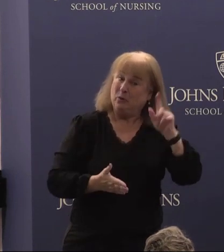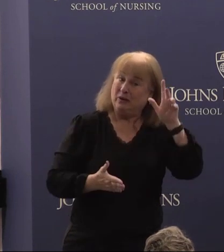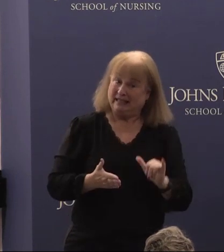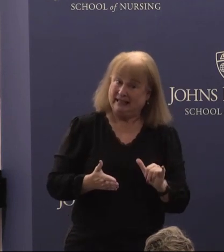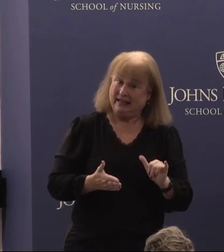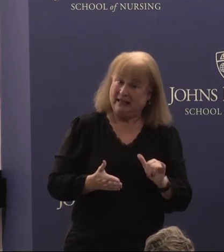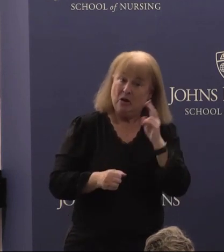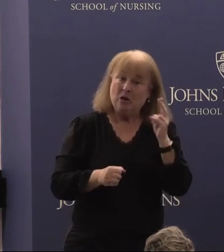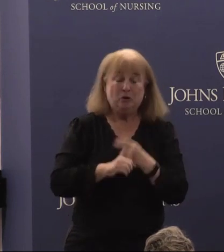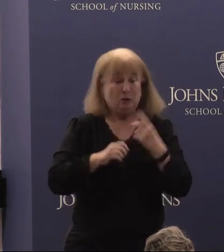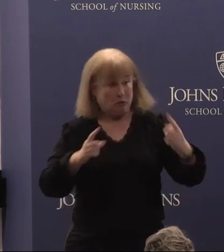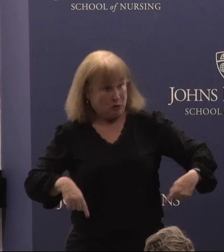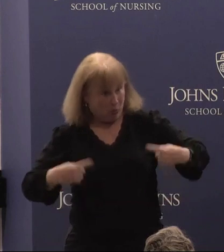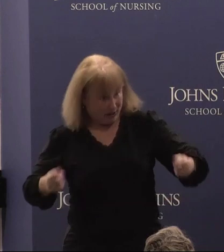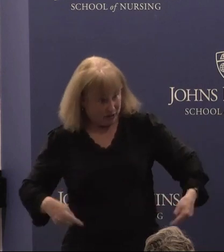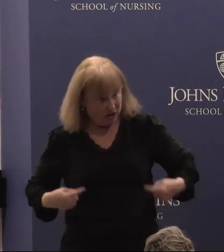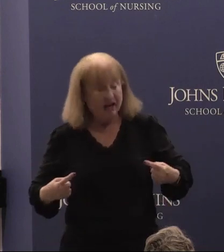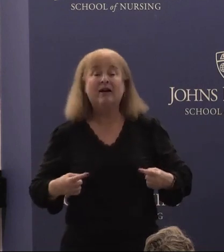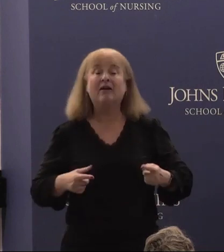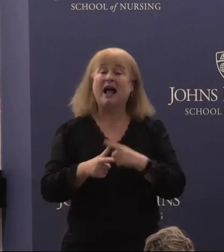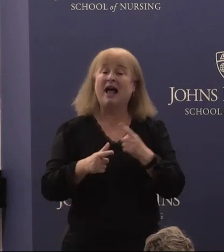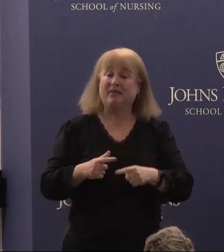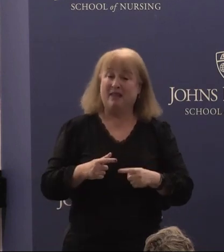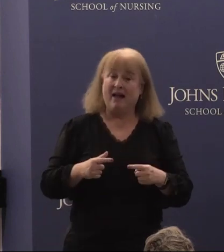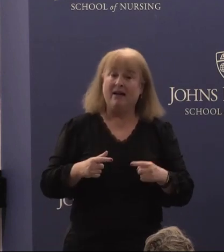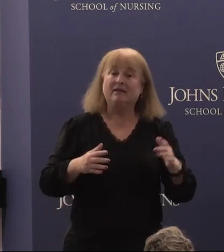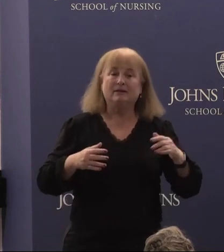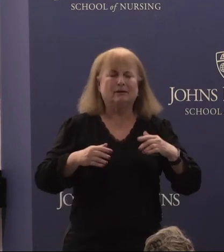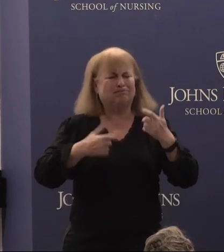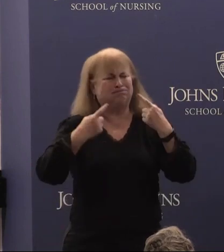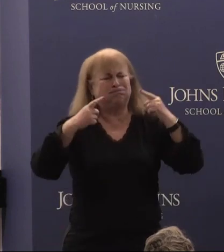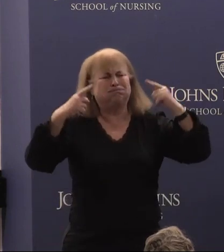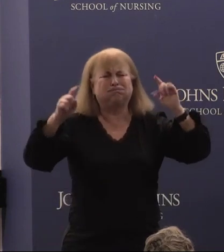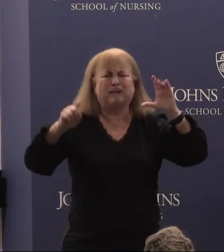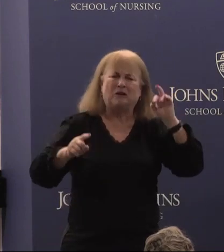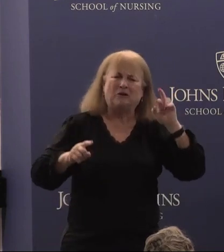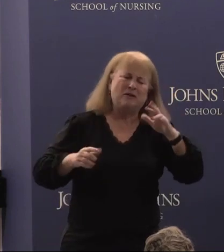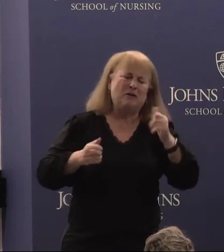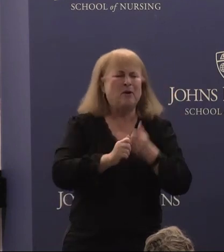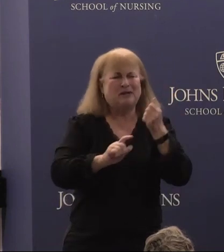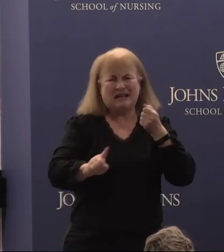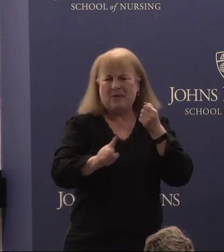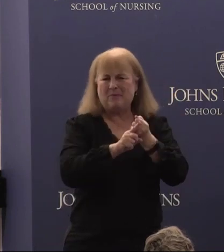to use a wheelchair and then to a storied career as one of the most most impactful activists of the